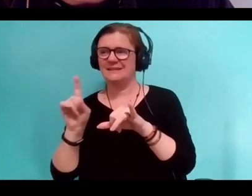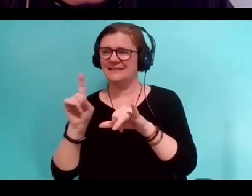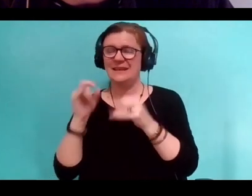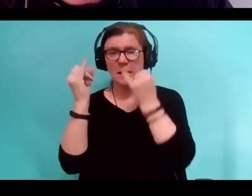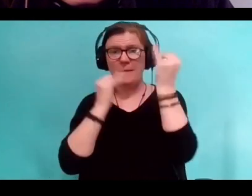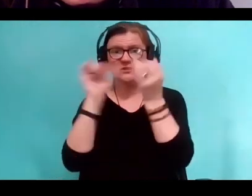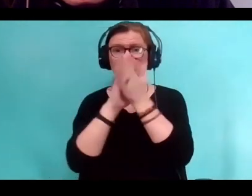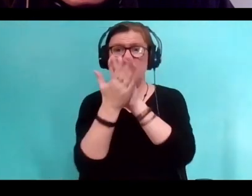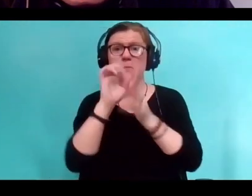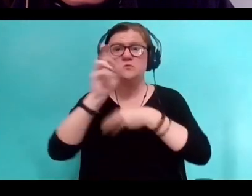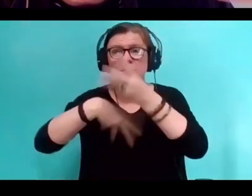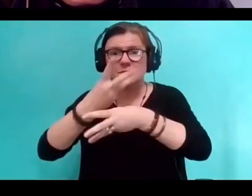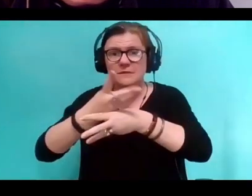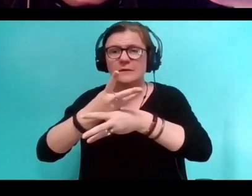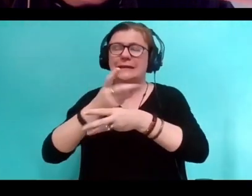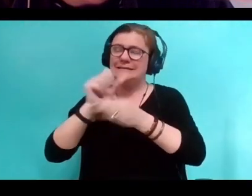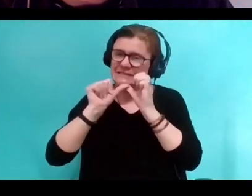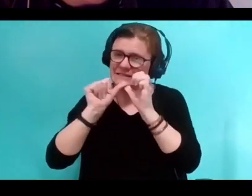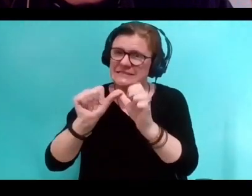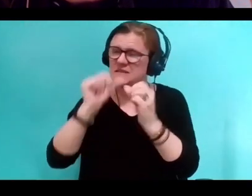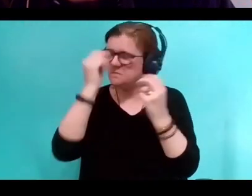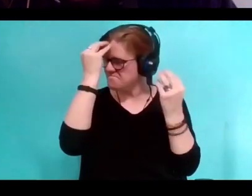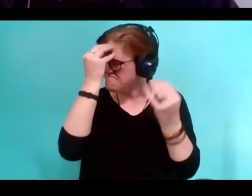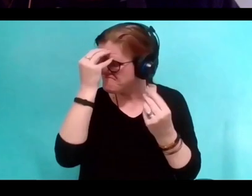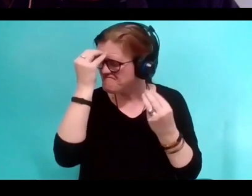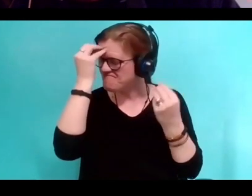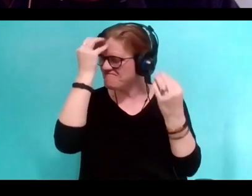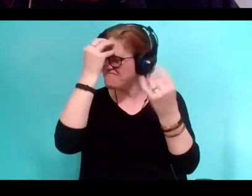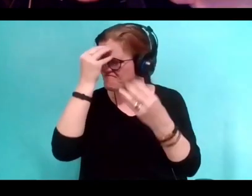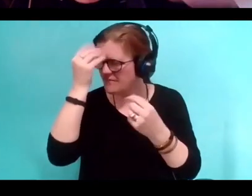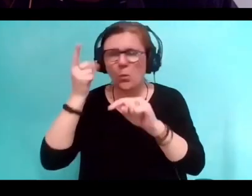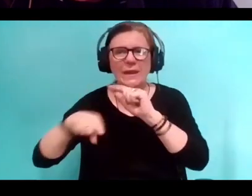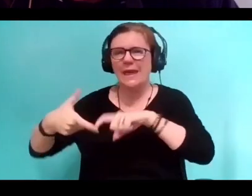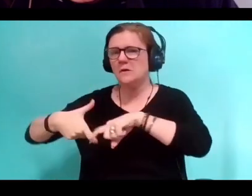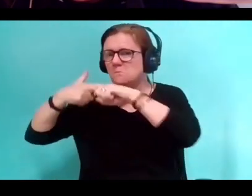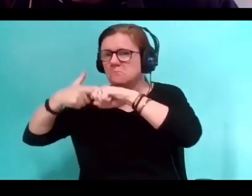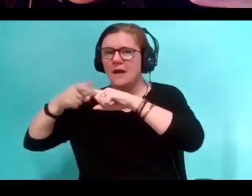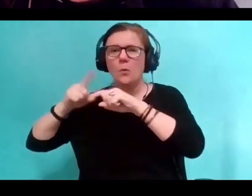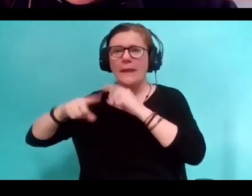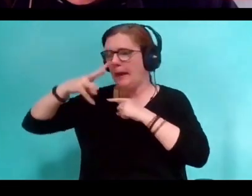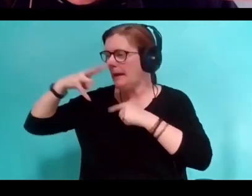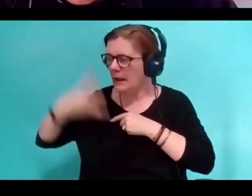It's an appetite that constantly needs to be satiated. And we satiate it by art.